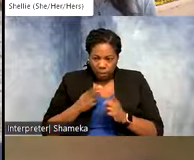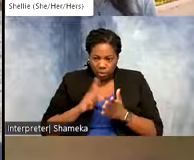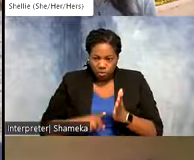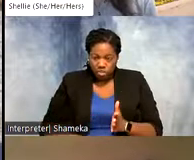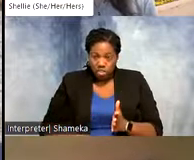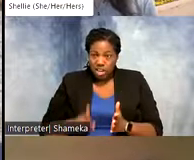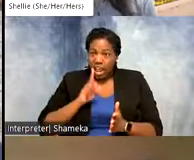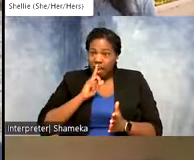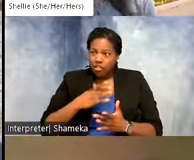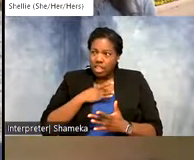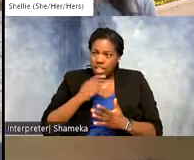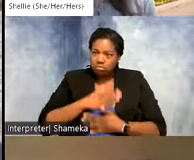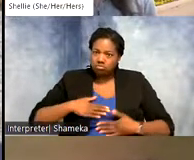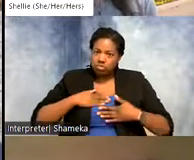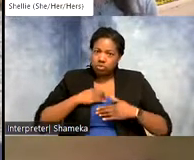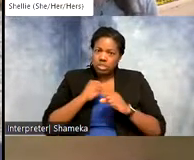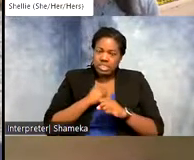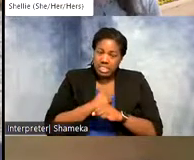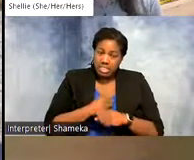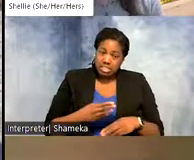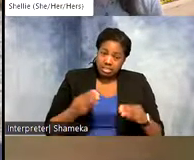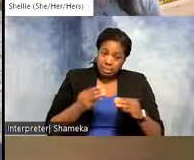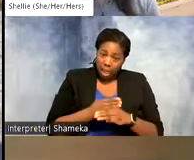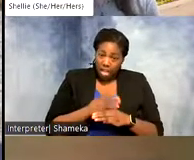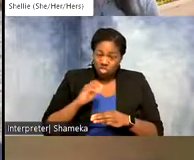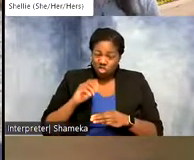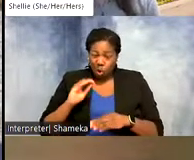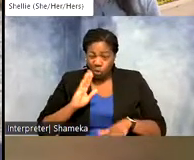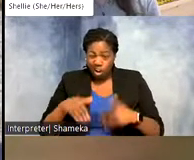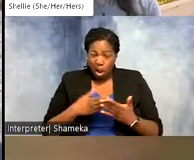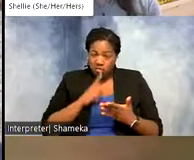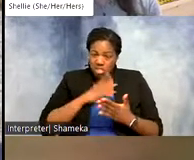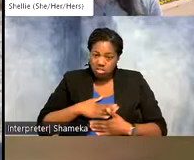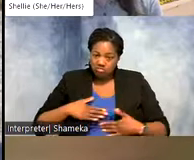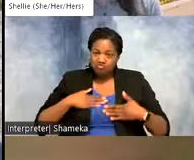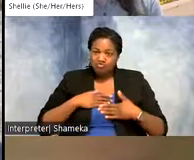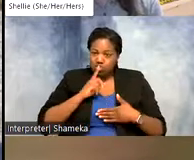statistics, math, and coding, and started to really build my skills in that area.